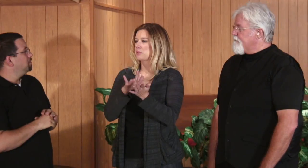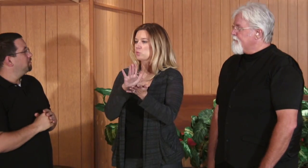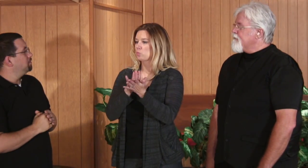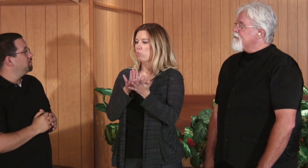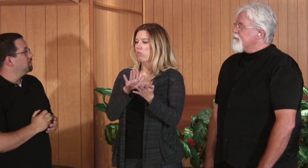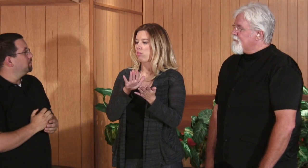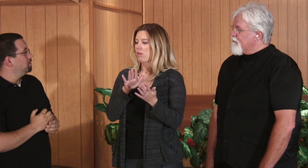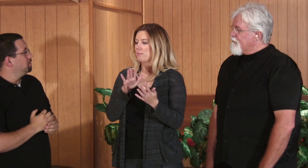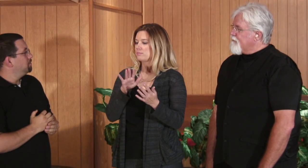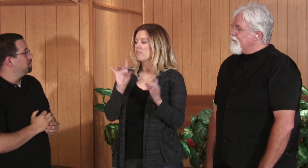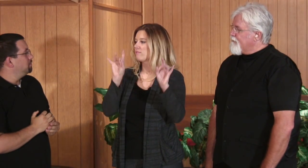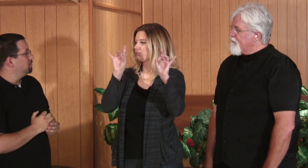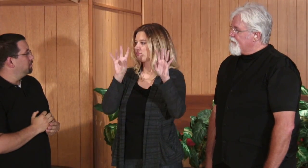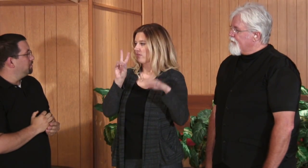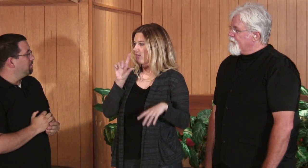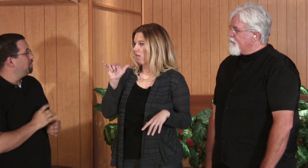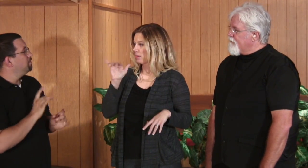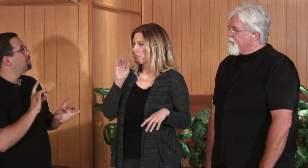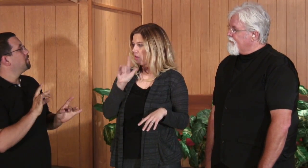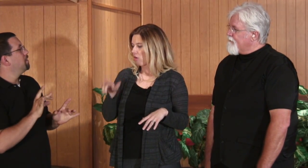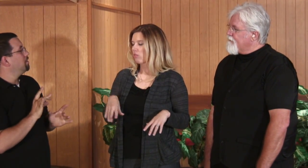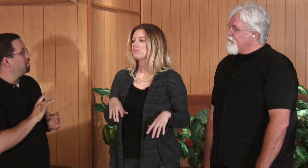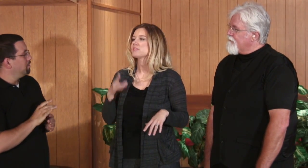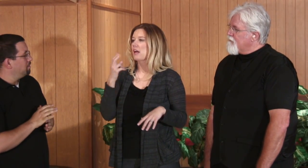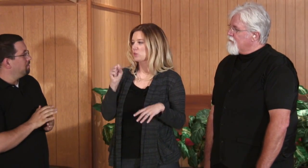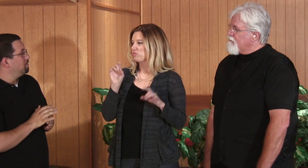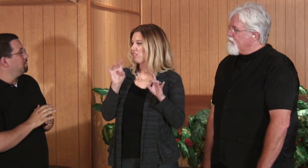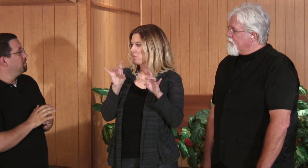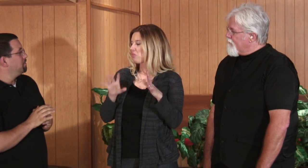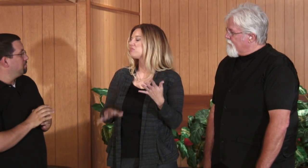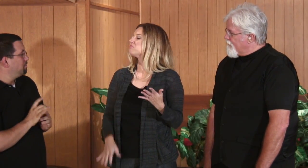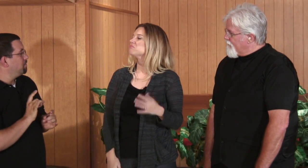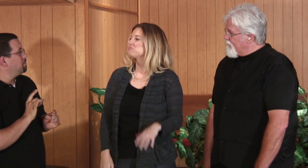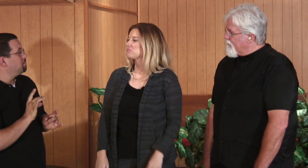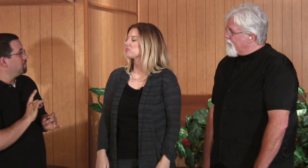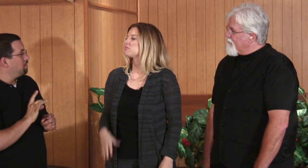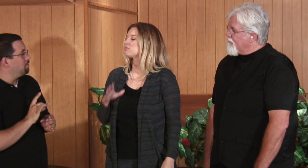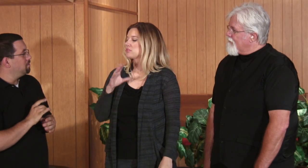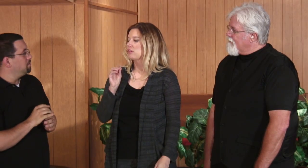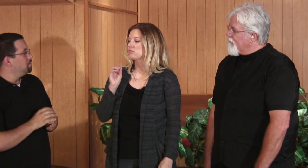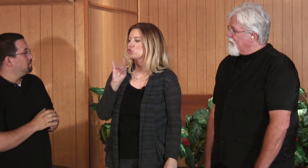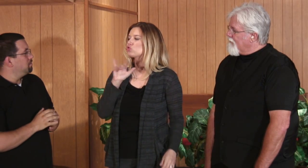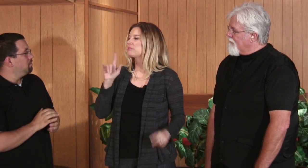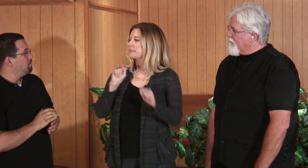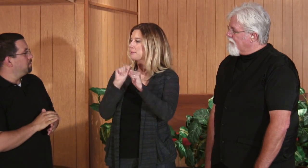up. In middle school I got into volleyball and played that in high school as well. Also